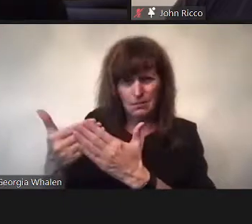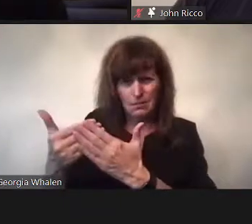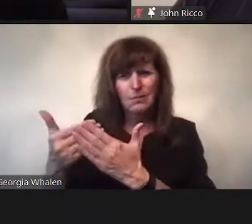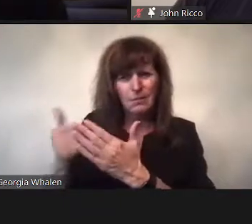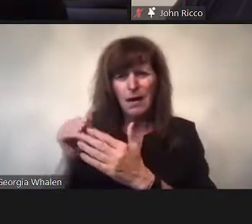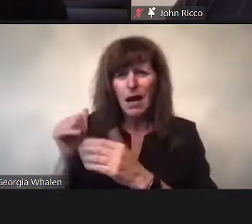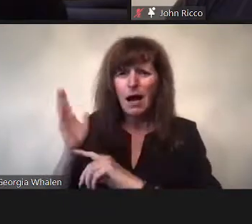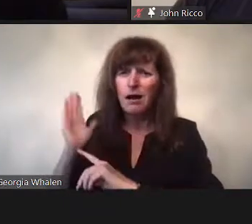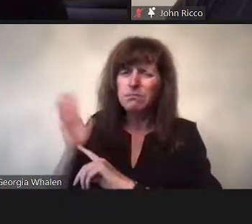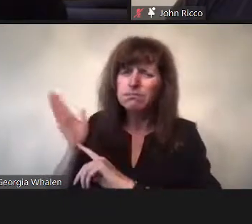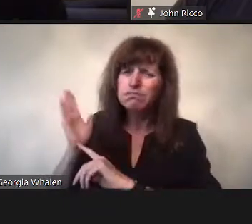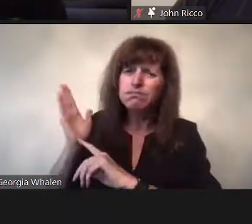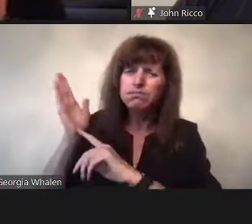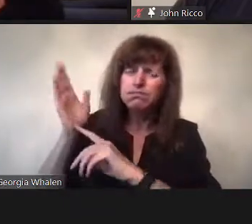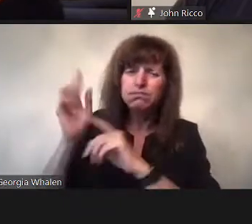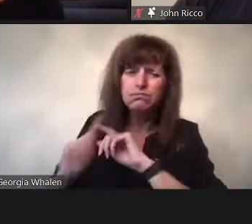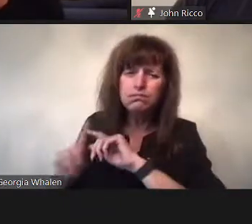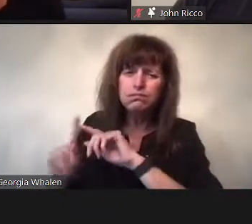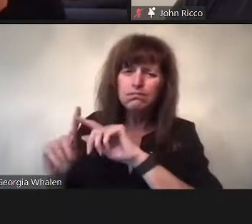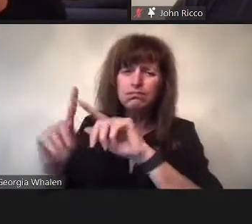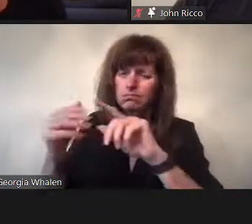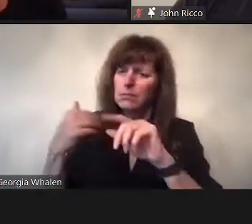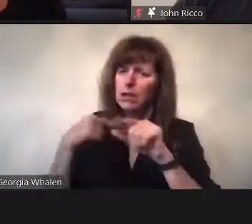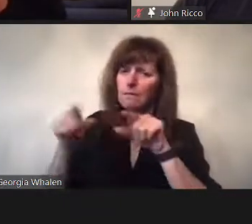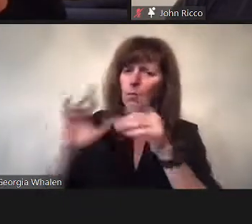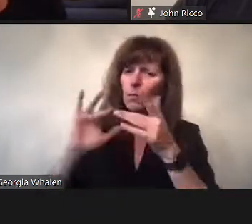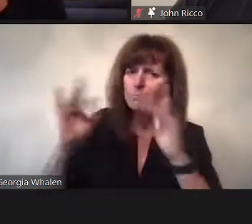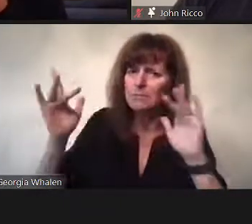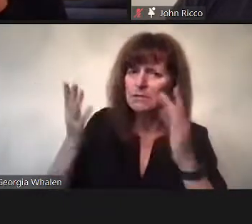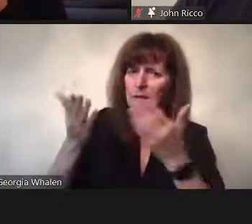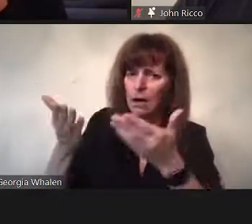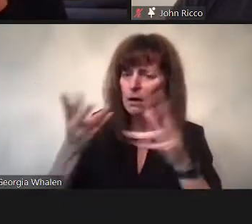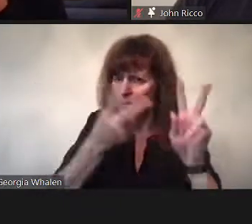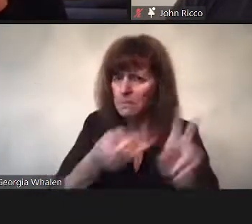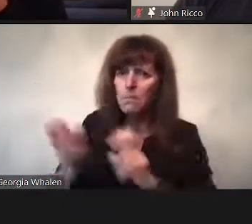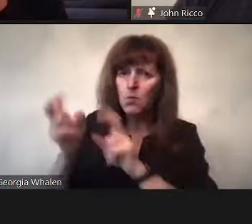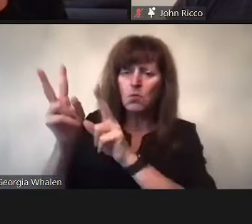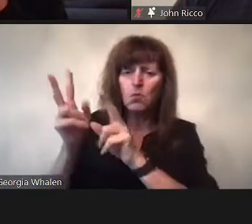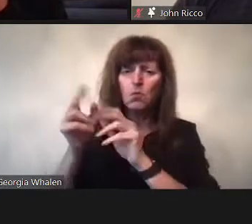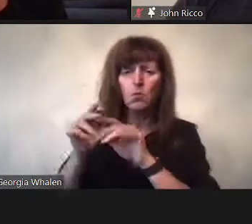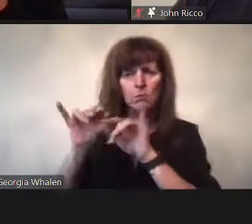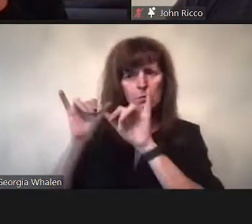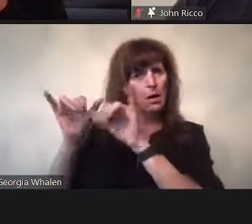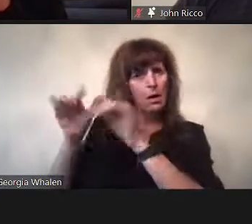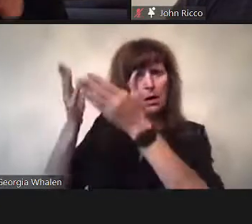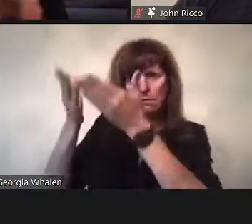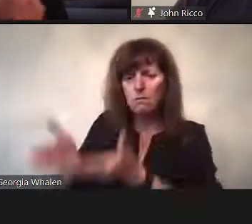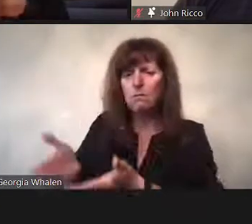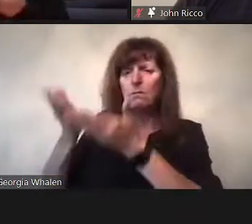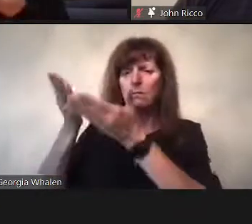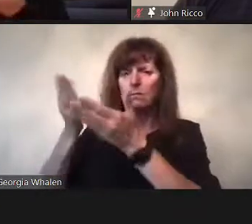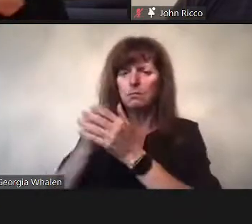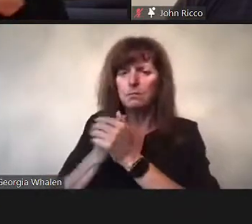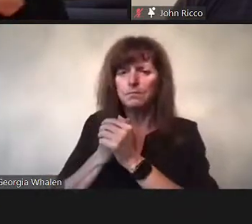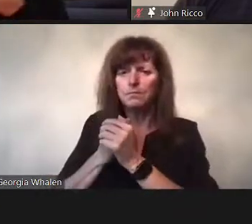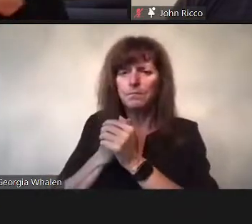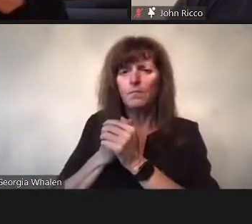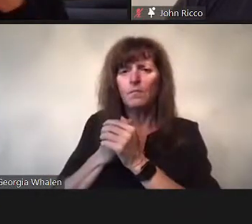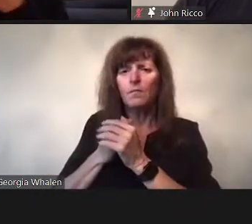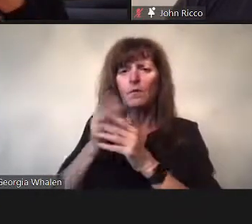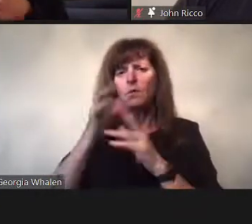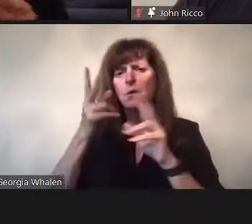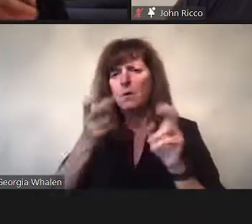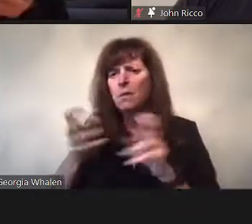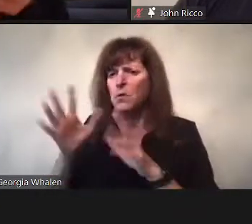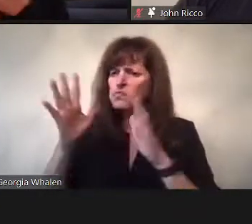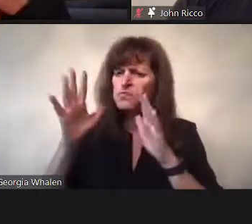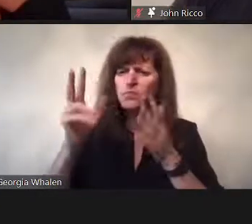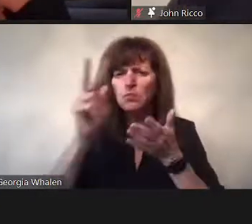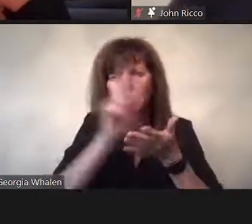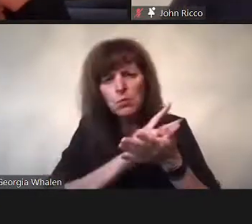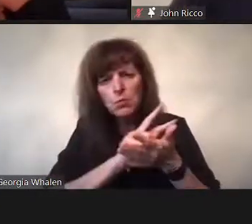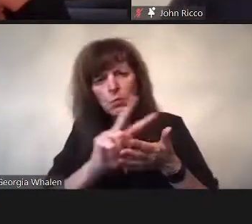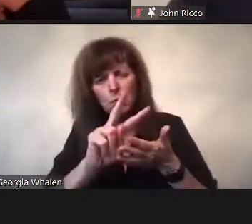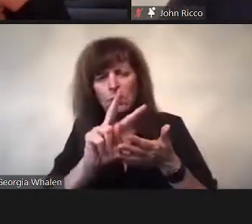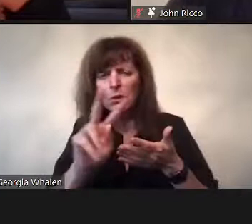I also want to thank Tan for his social media live tweeting.